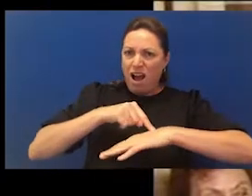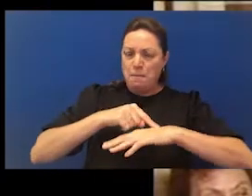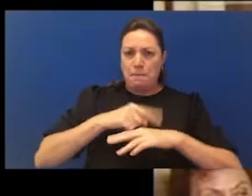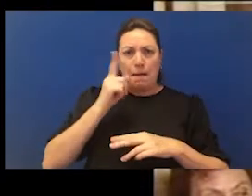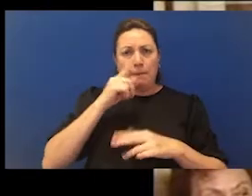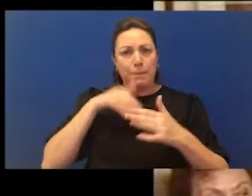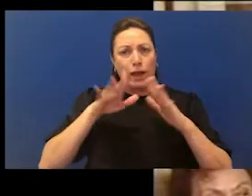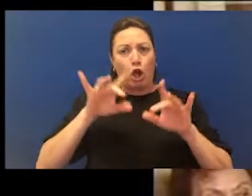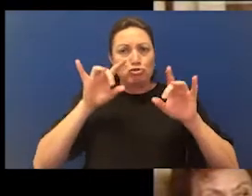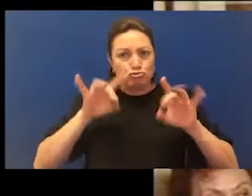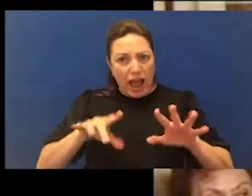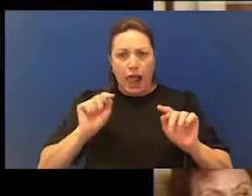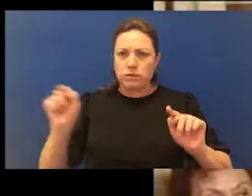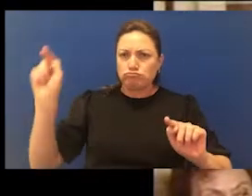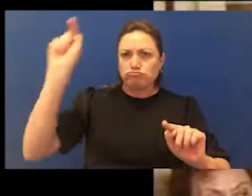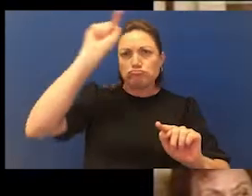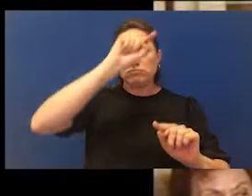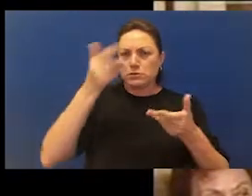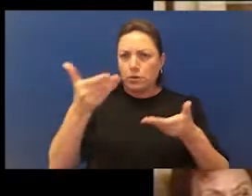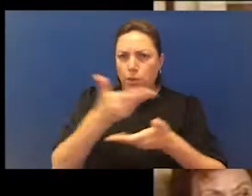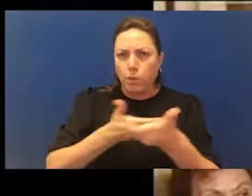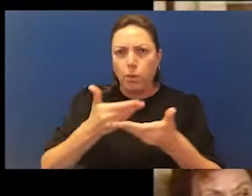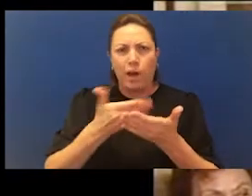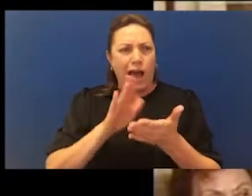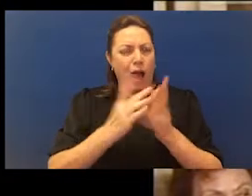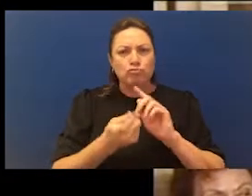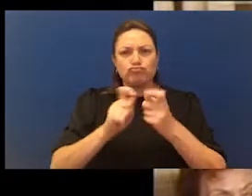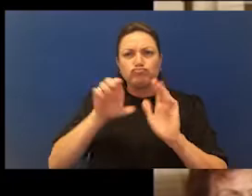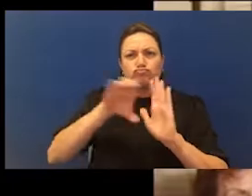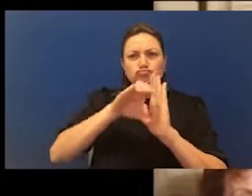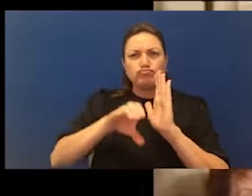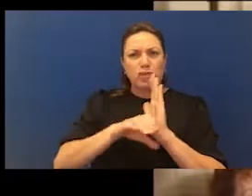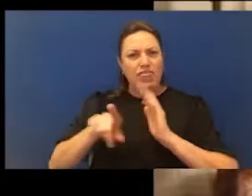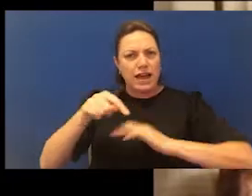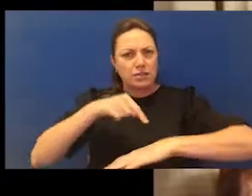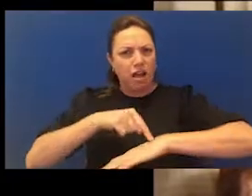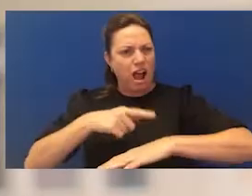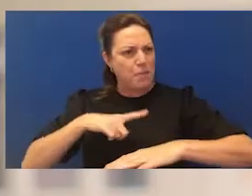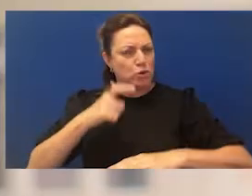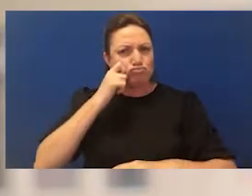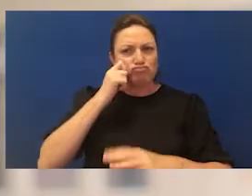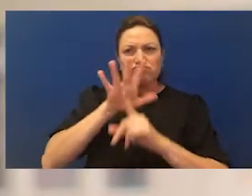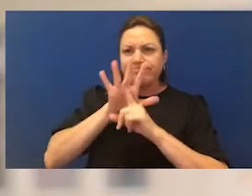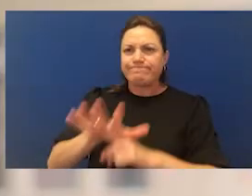needed to change the Constitution at the time. Because of racism, there was a lack of trust and reconciliation